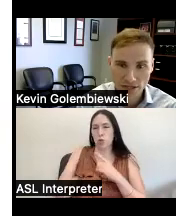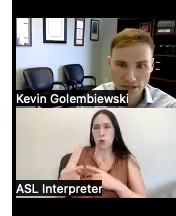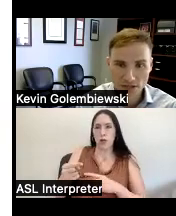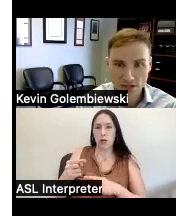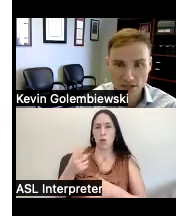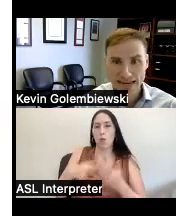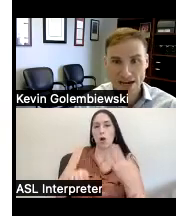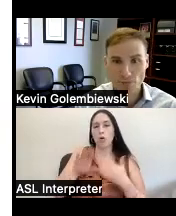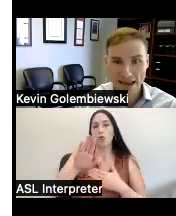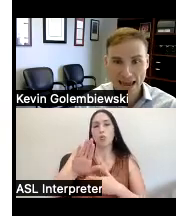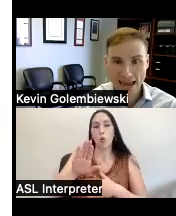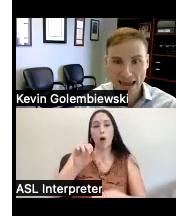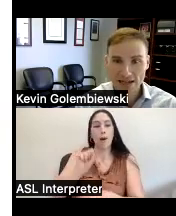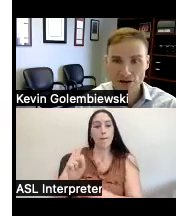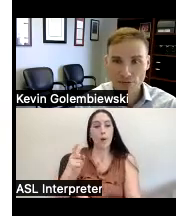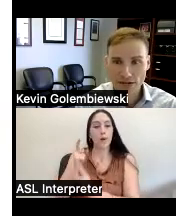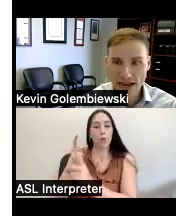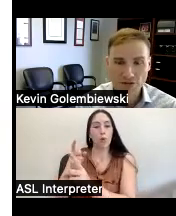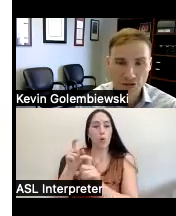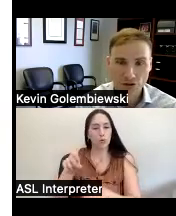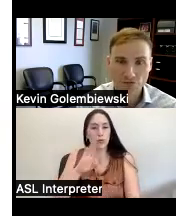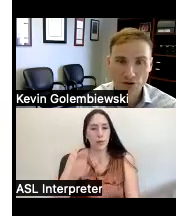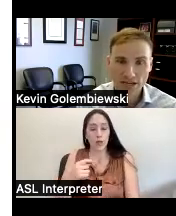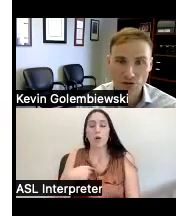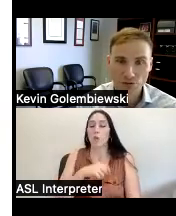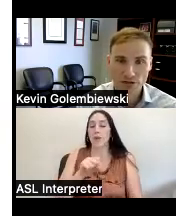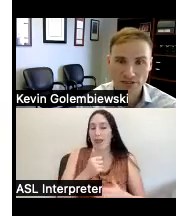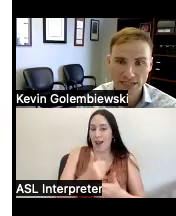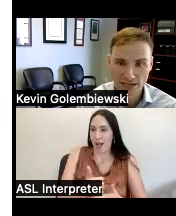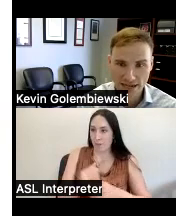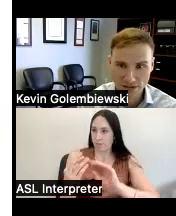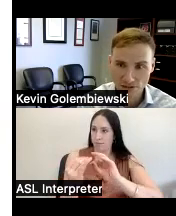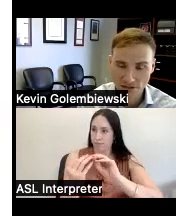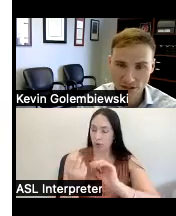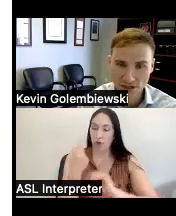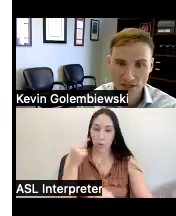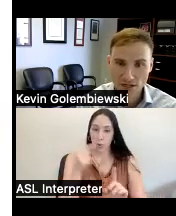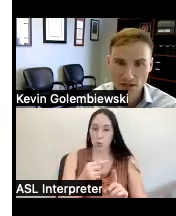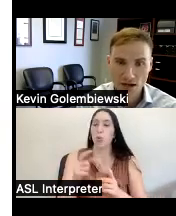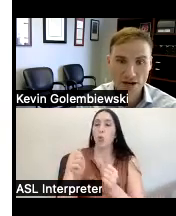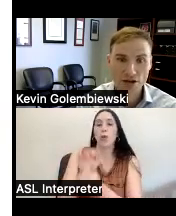be we can help by advocating on your behalf to your Vocational Rehabilitation counselor another